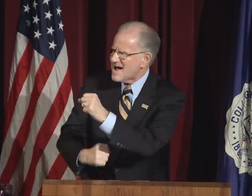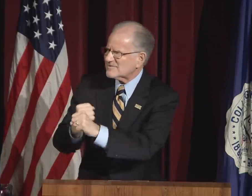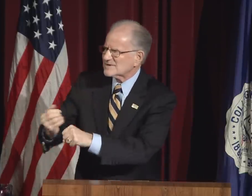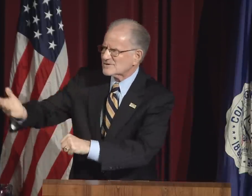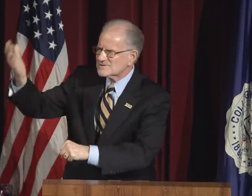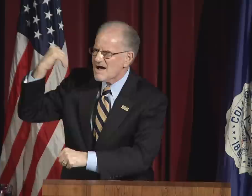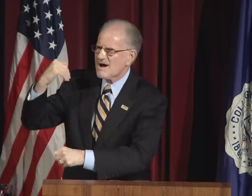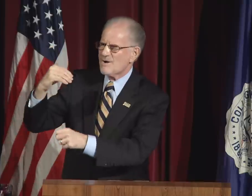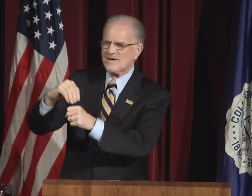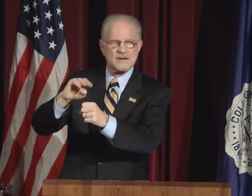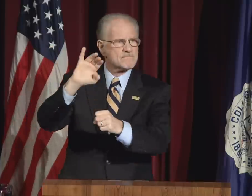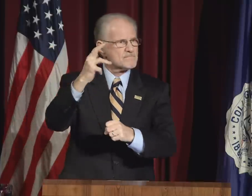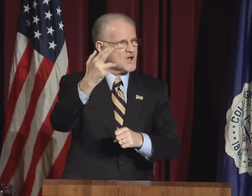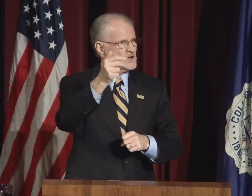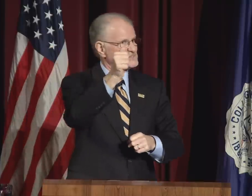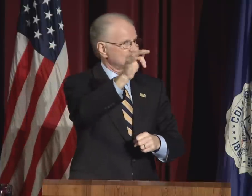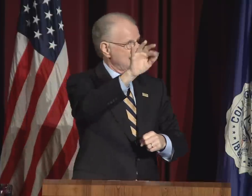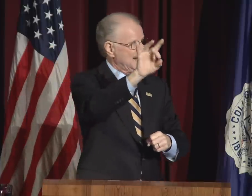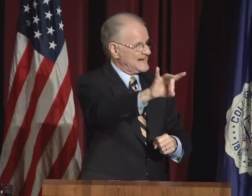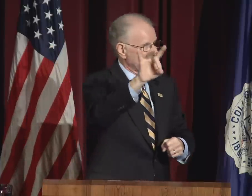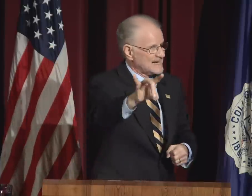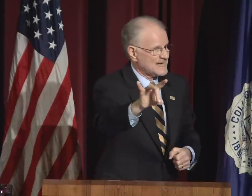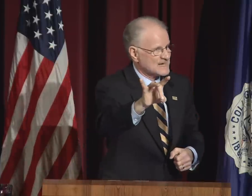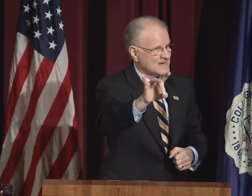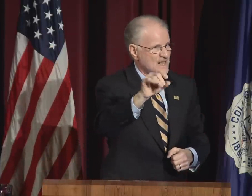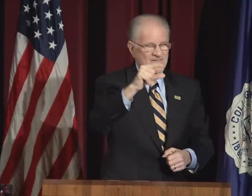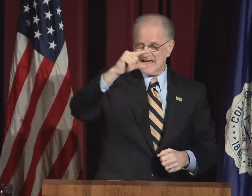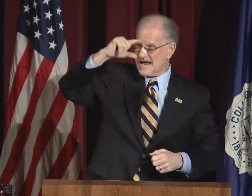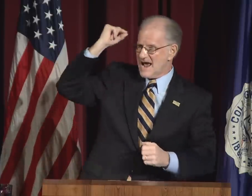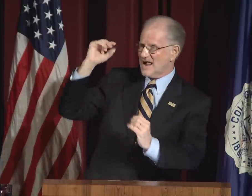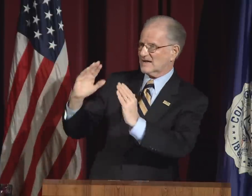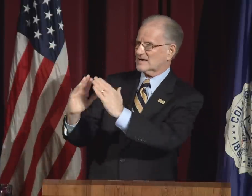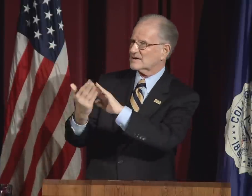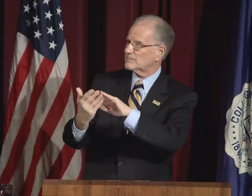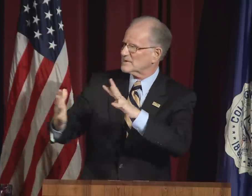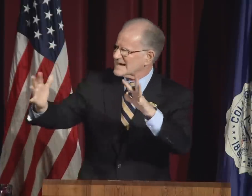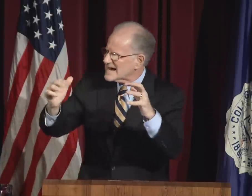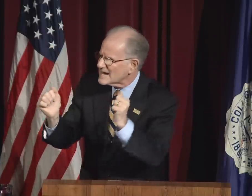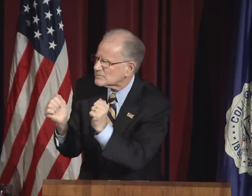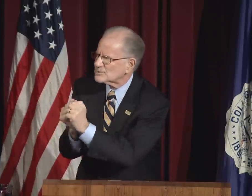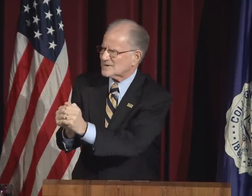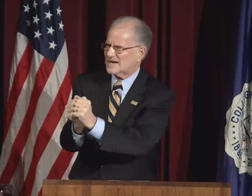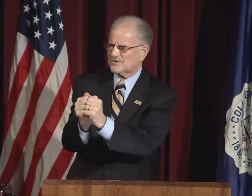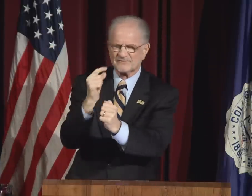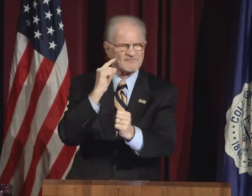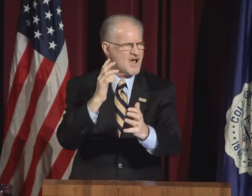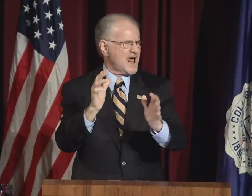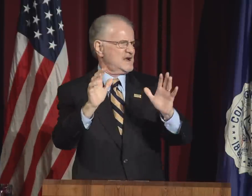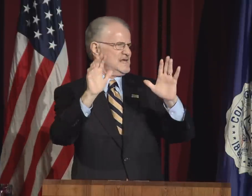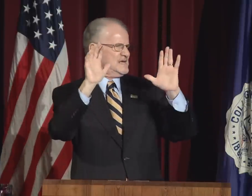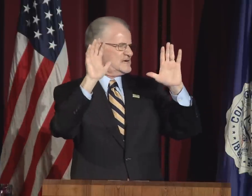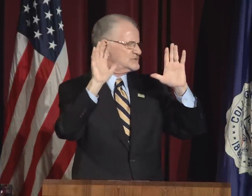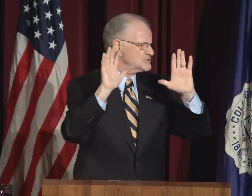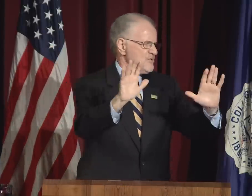Twenty-five years ago, in March 1988, the Gallaudet community came together